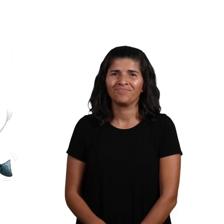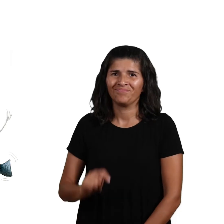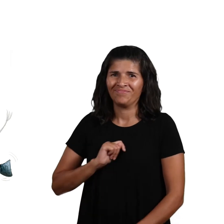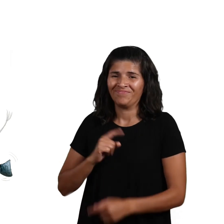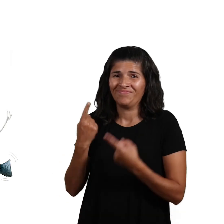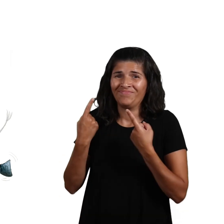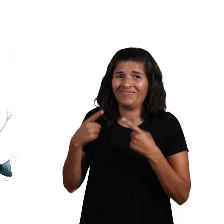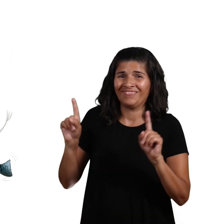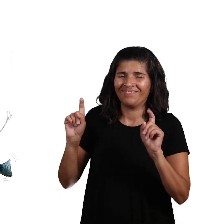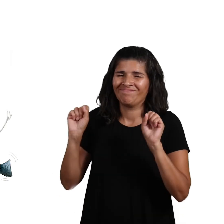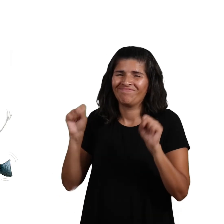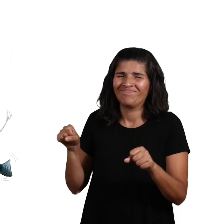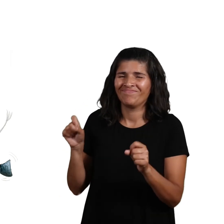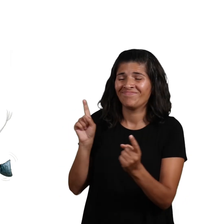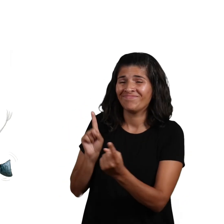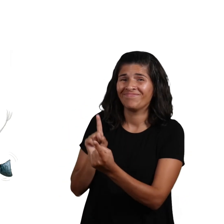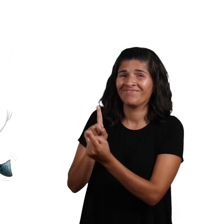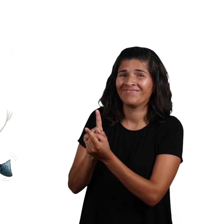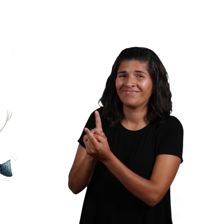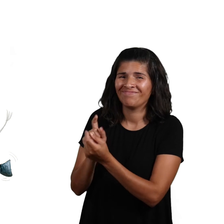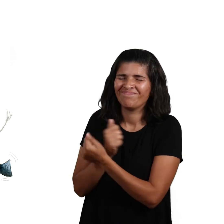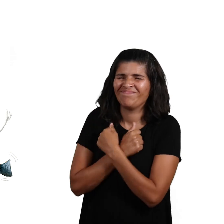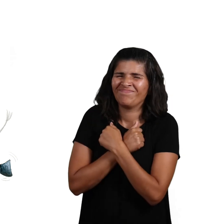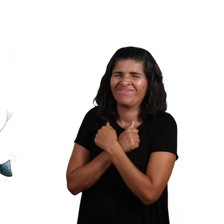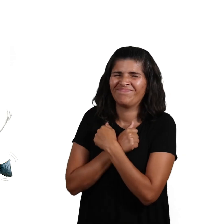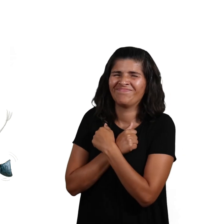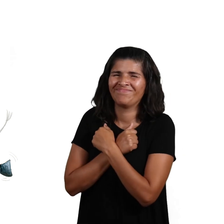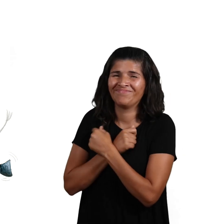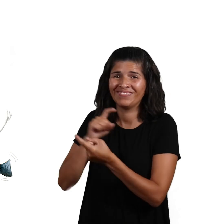…to see her lovely Otis.